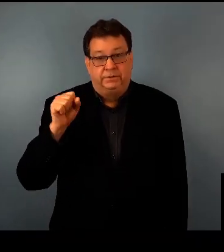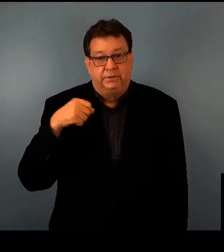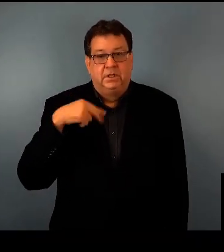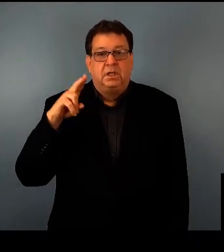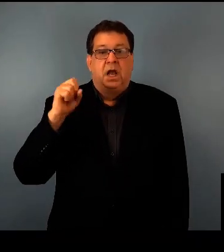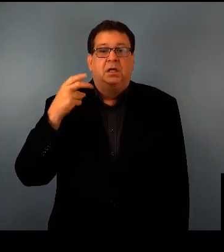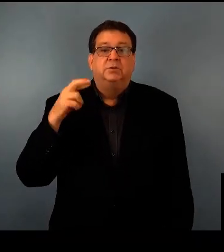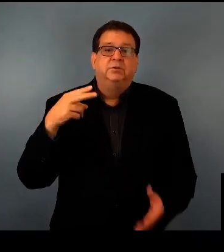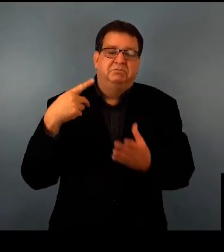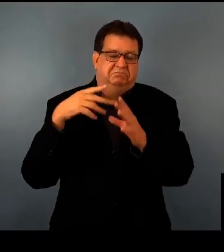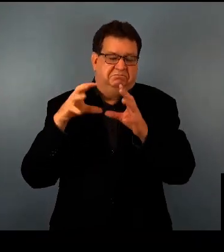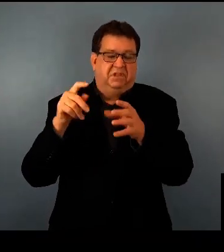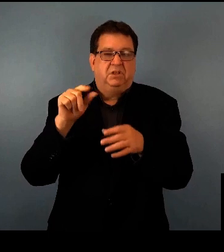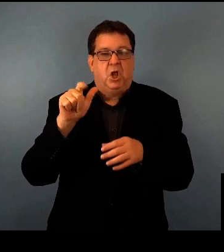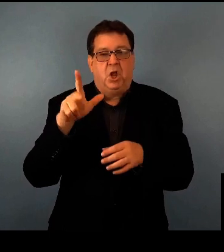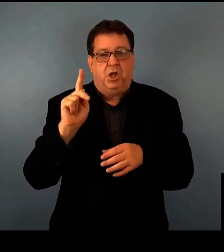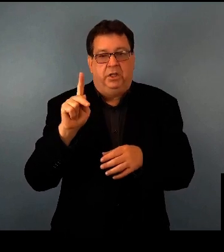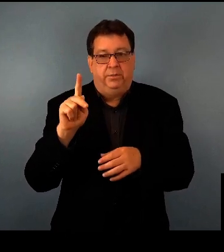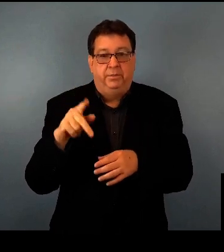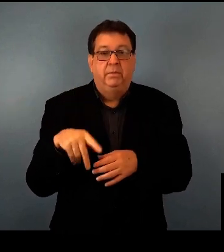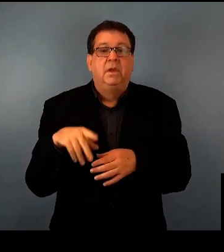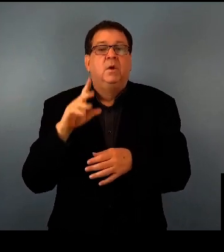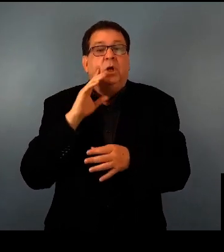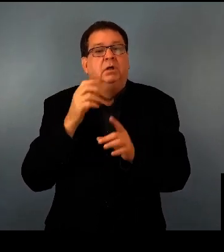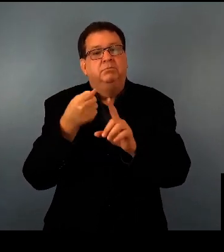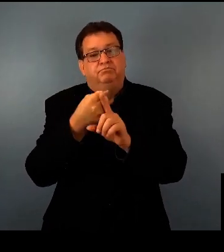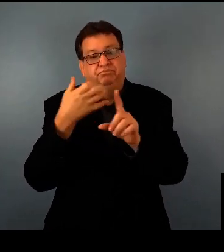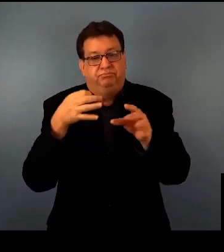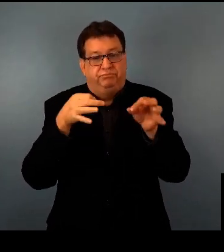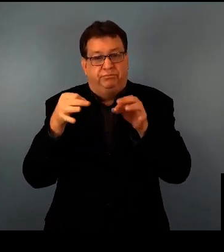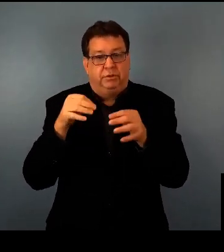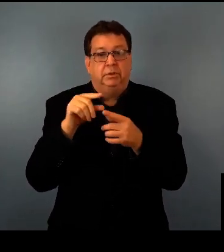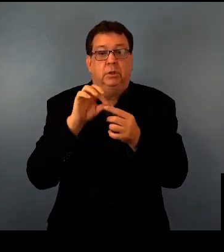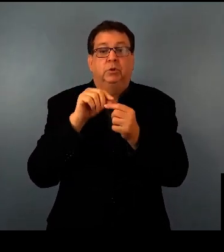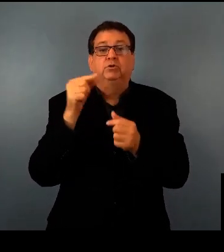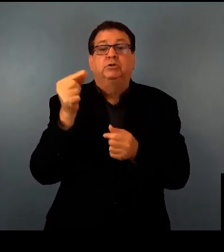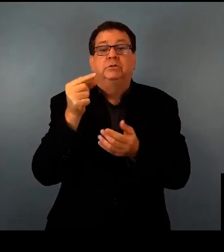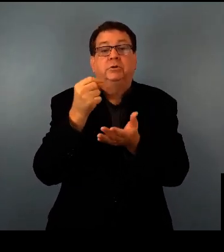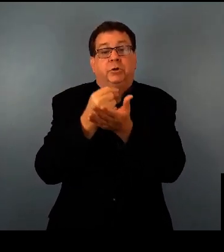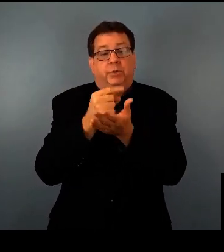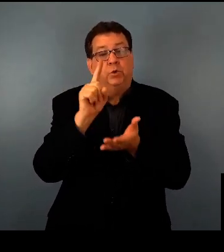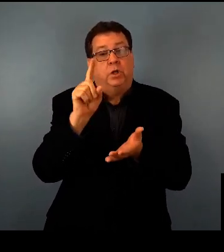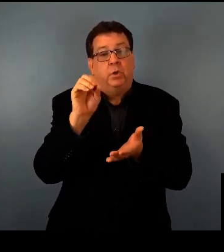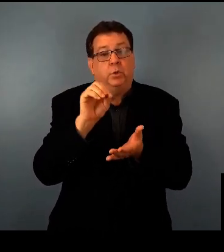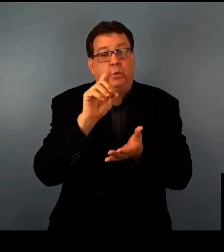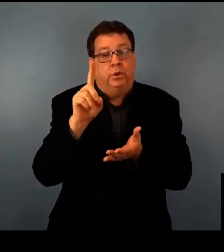Hi, I'm Jen Phillips, and this is USH TALKs. Today, I'm going to give you a crash course in Gene Therapy